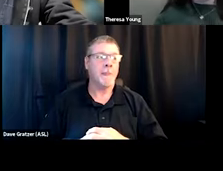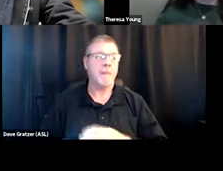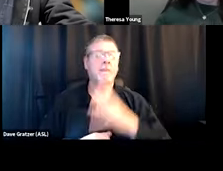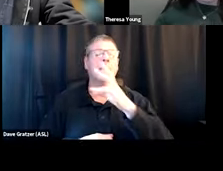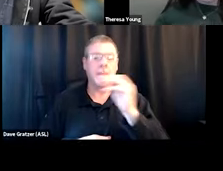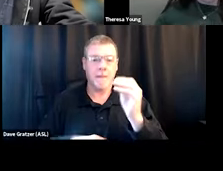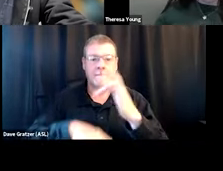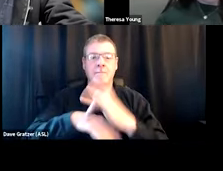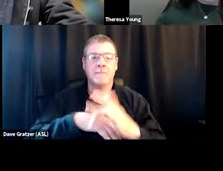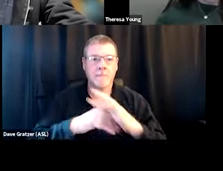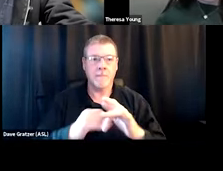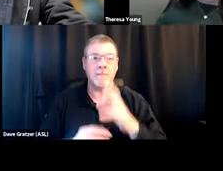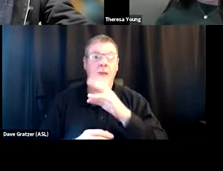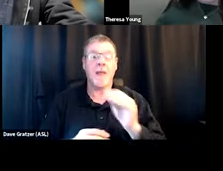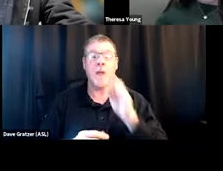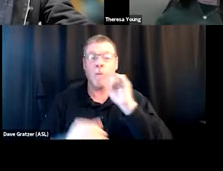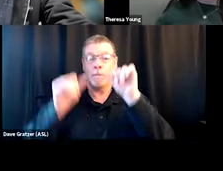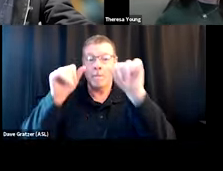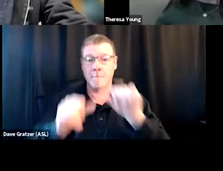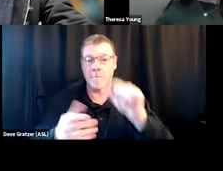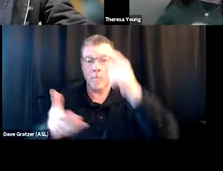And the recording will be posted next week.